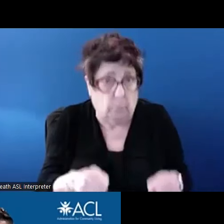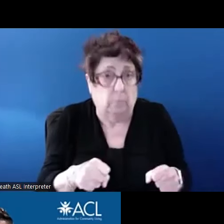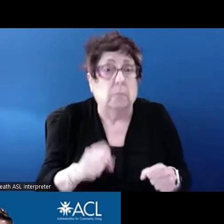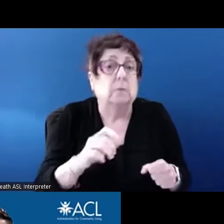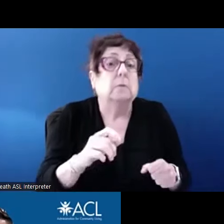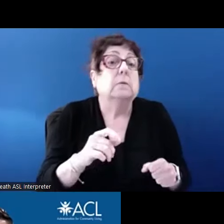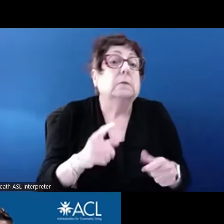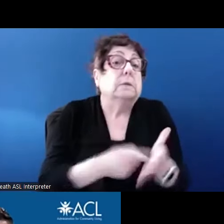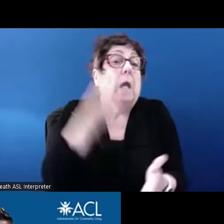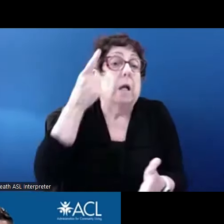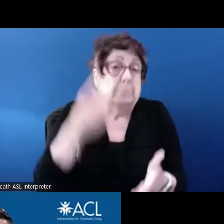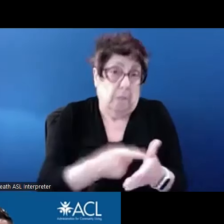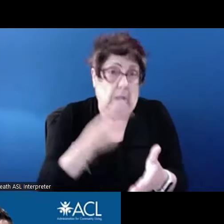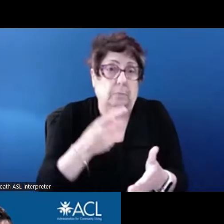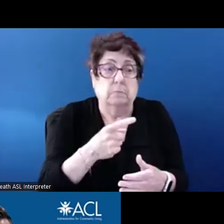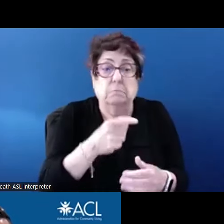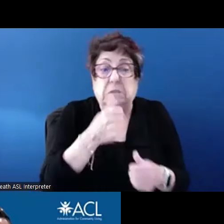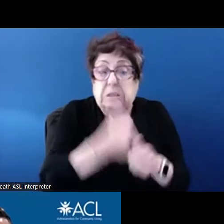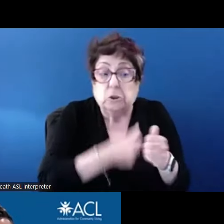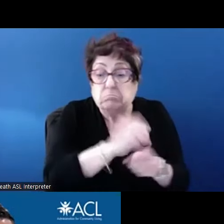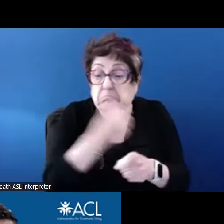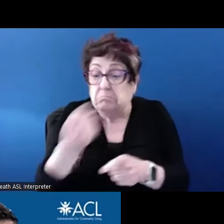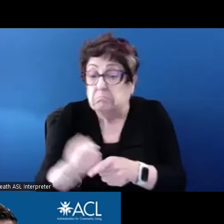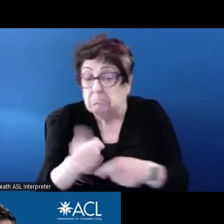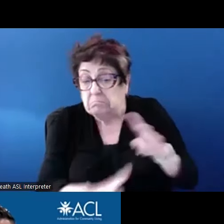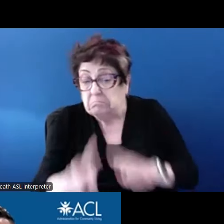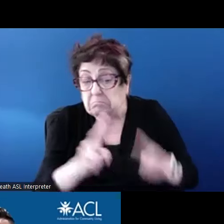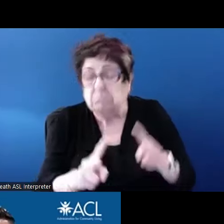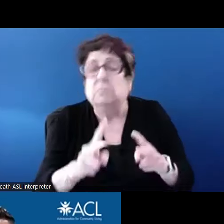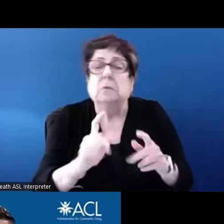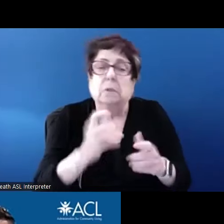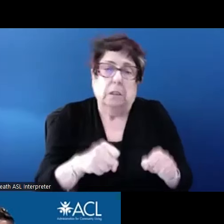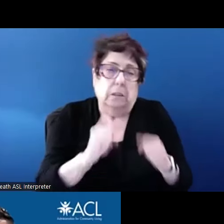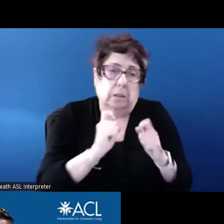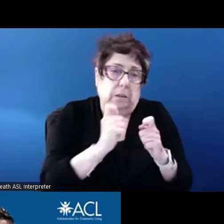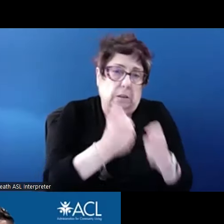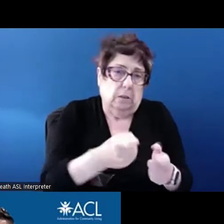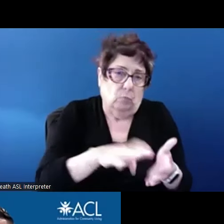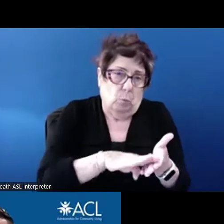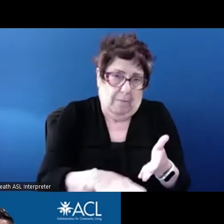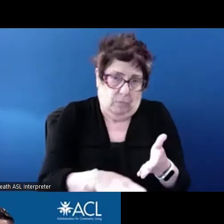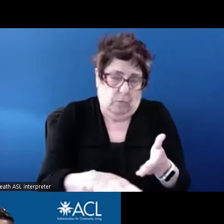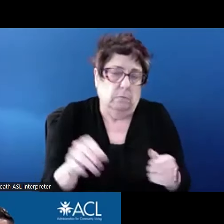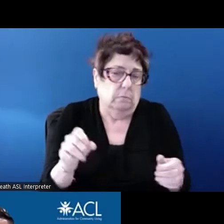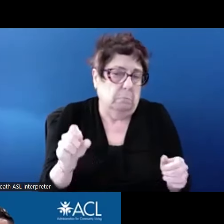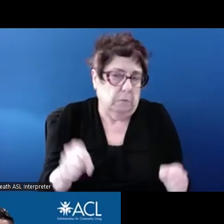it. So we would probably need to follow up with the person who asked the question, separately.